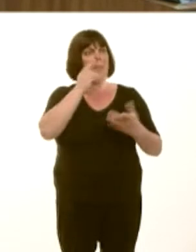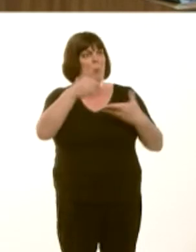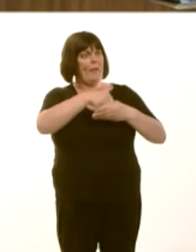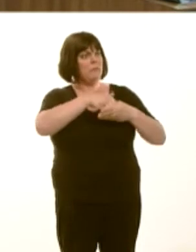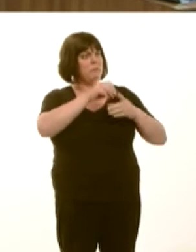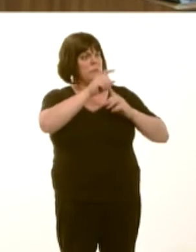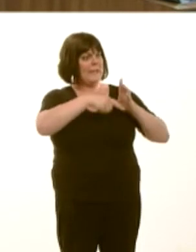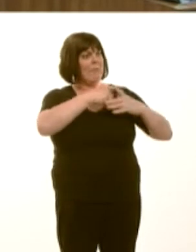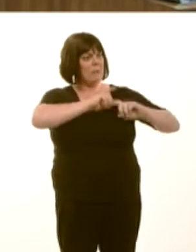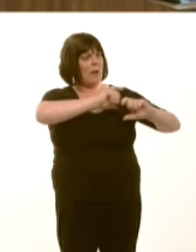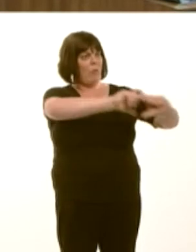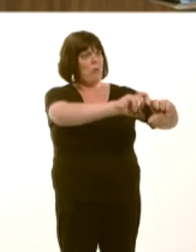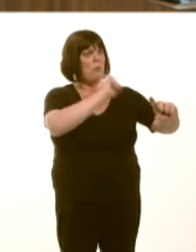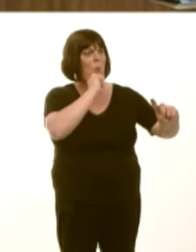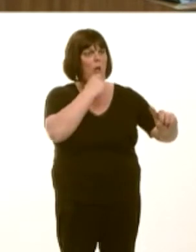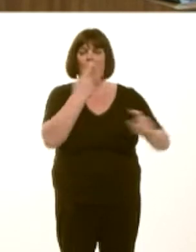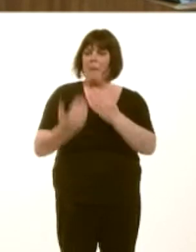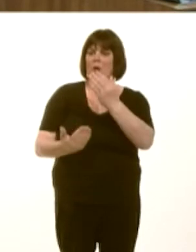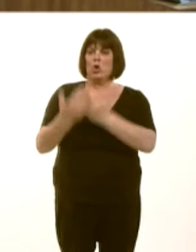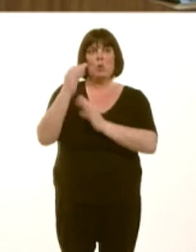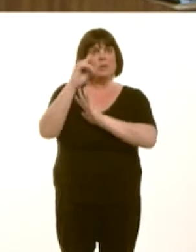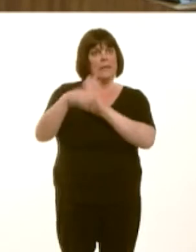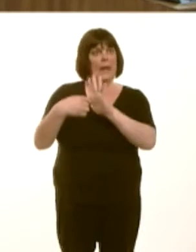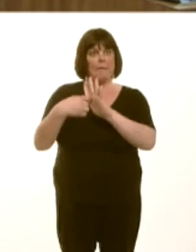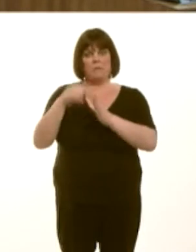scheme in place; and thereíll be an announcement on that next month.